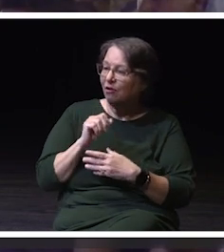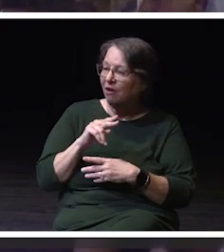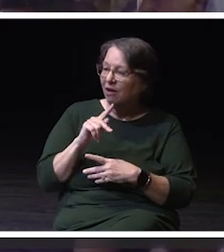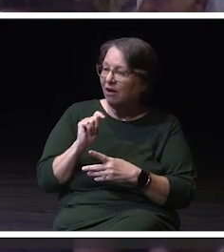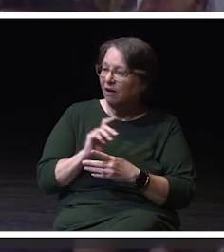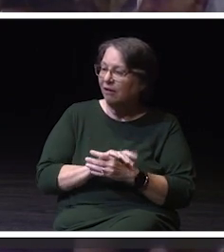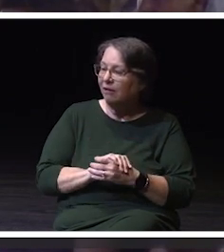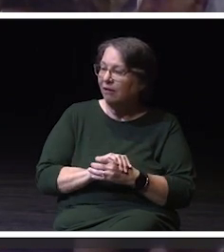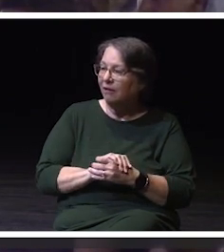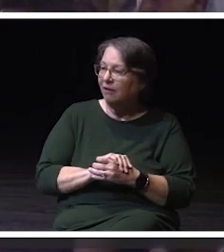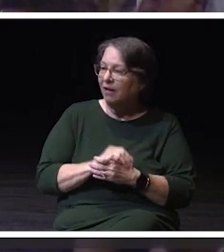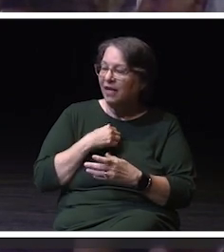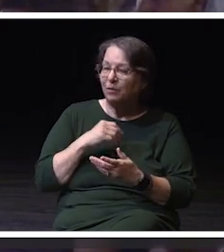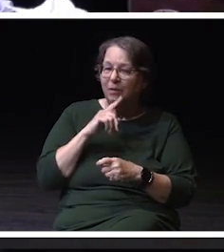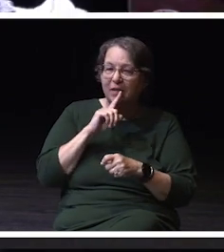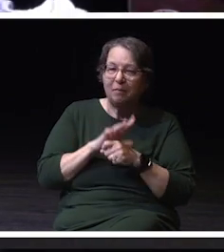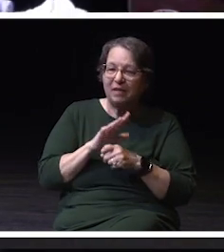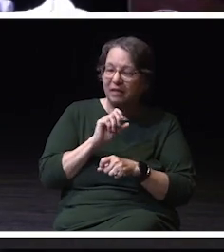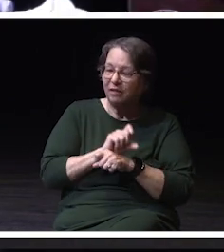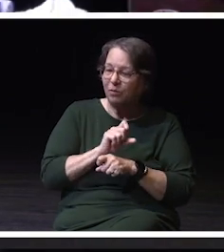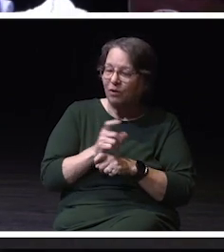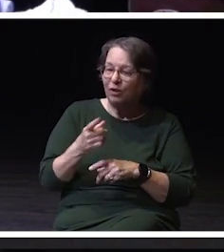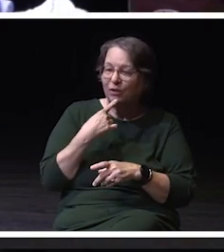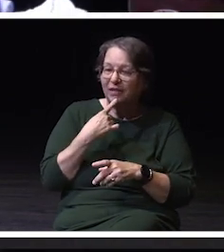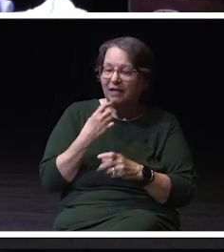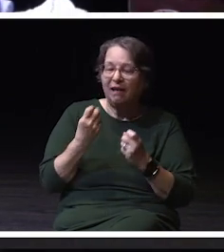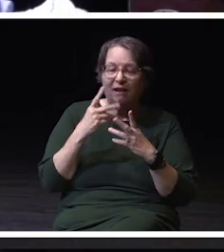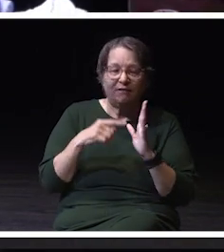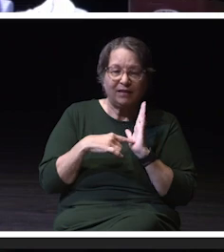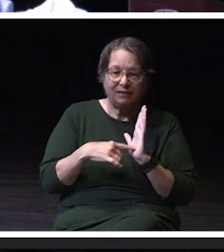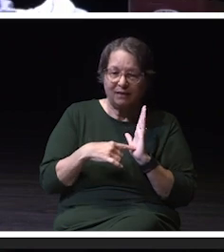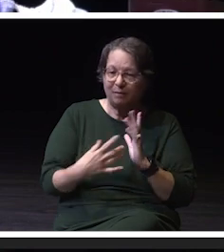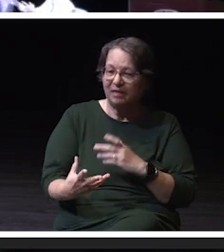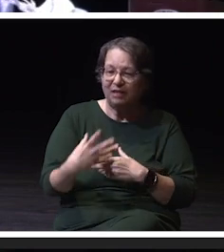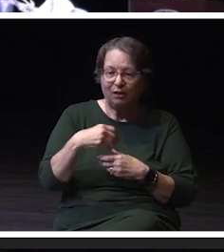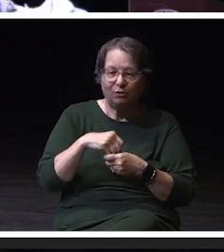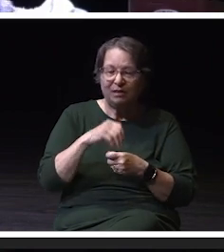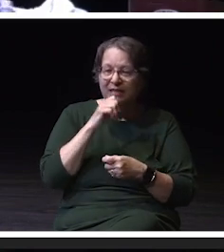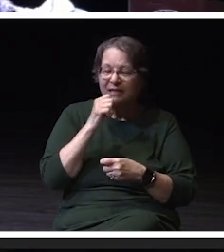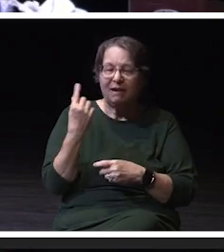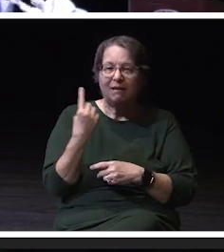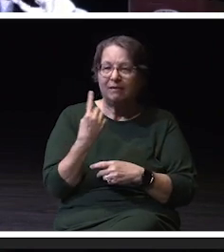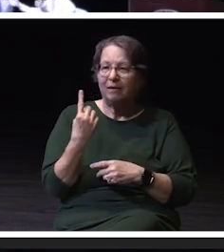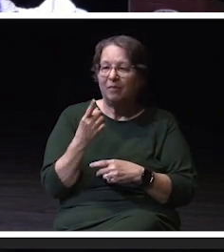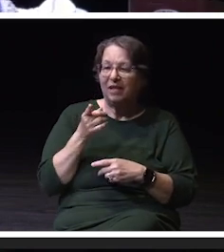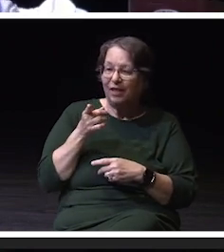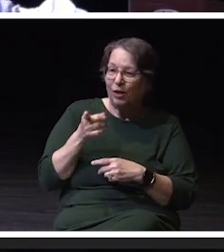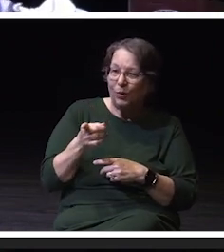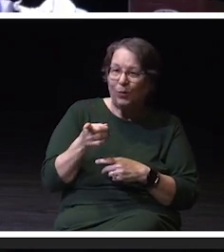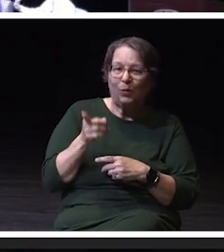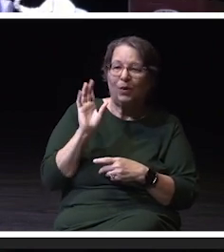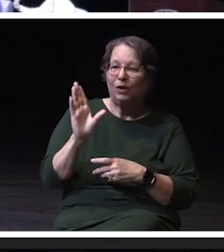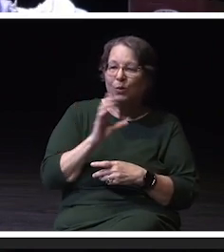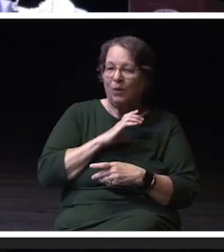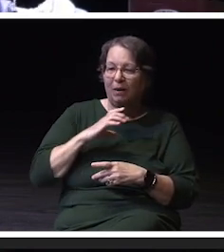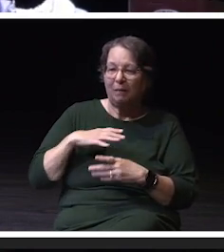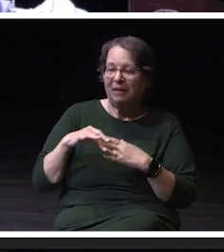As we recommit to this work, obviously, you've mentioned a lot of examples that inclusivity is not just something that you and in the committee's lead, it's all of our jobs